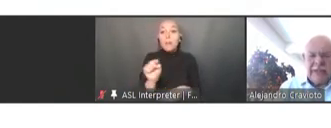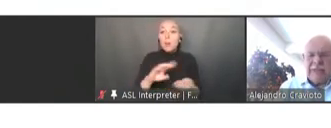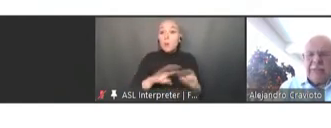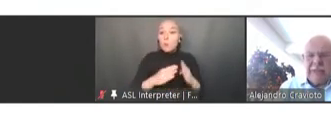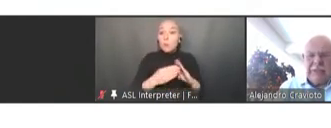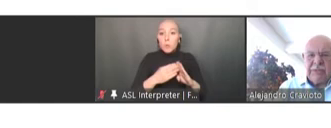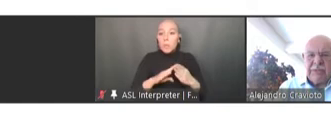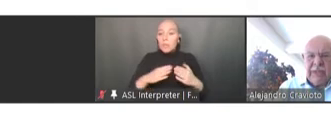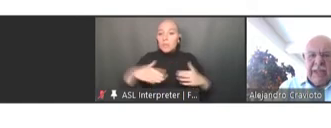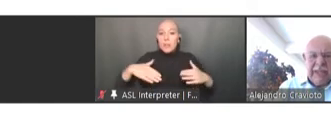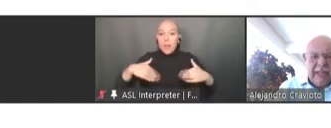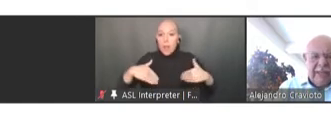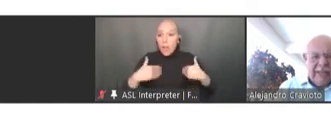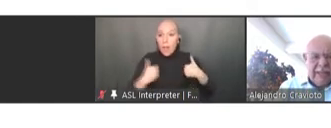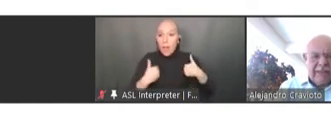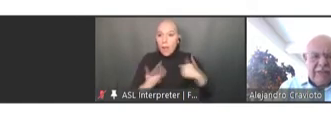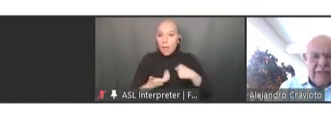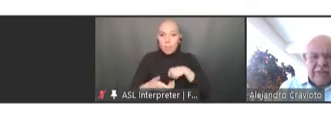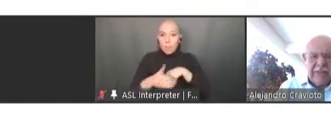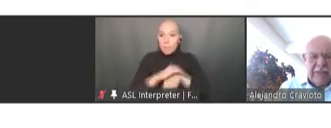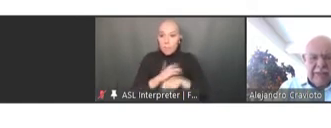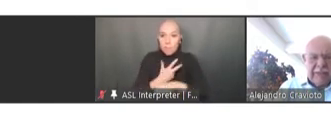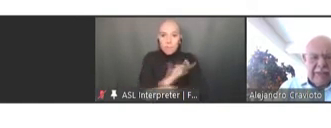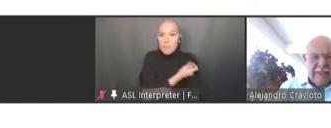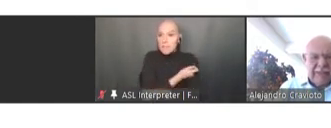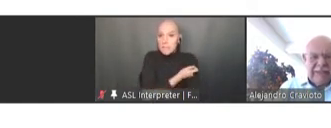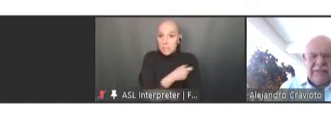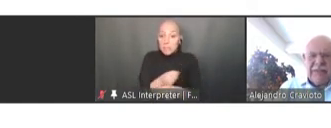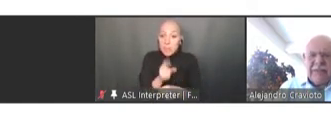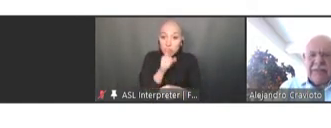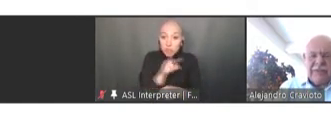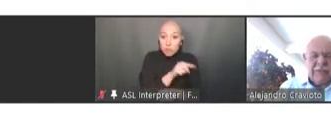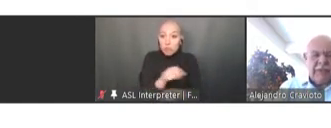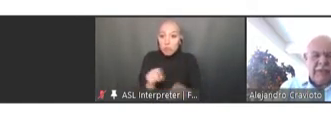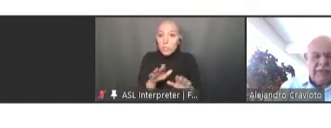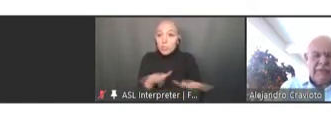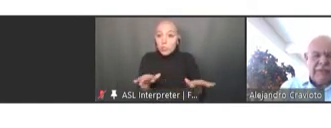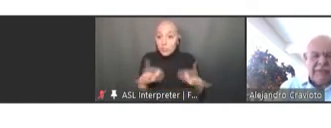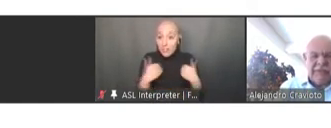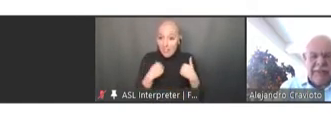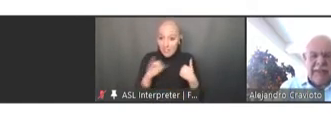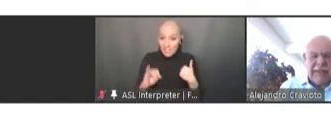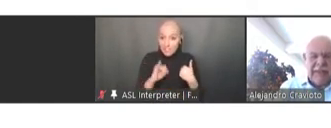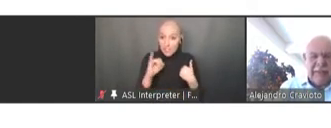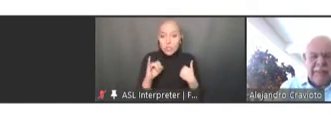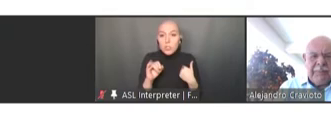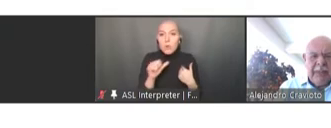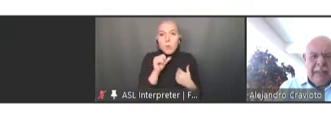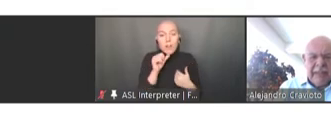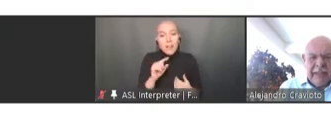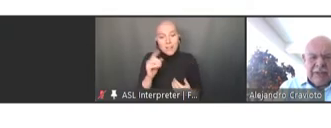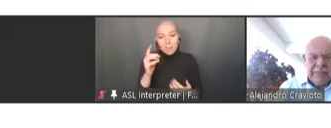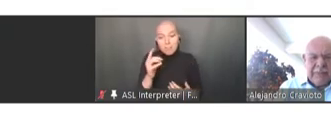to make sure that the children with these infections were not severely ill. The next one.